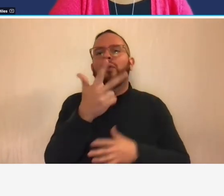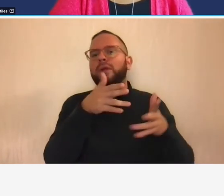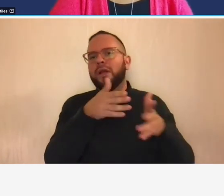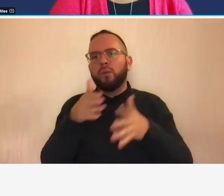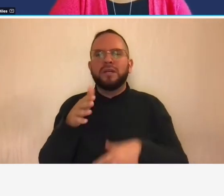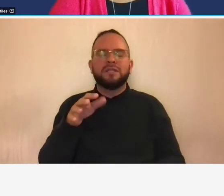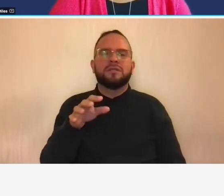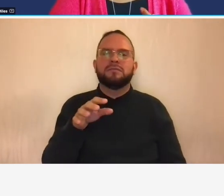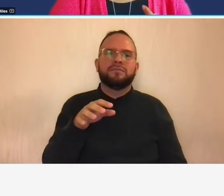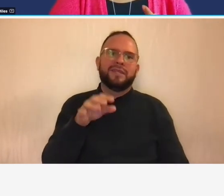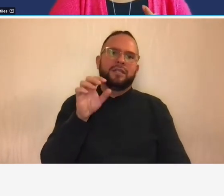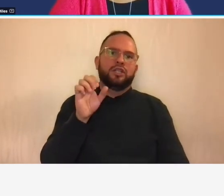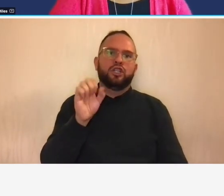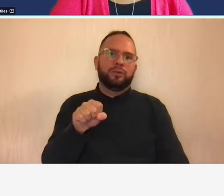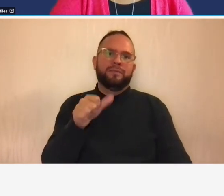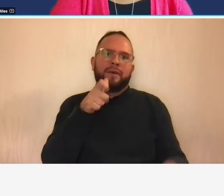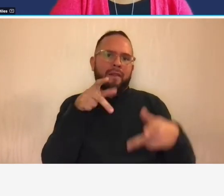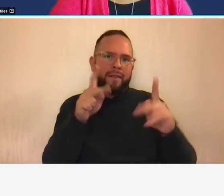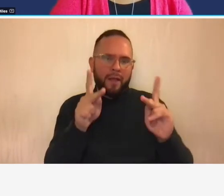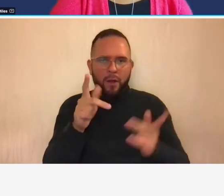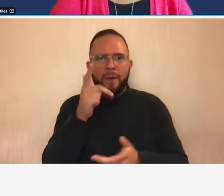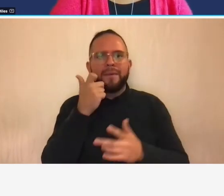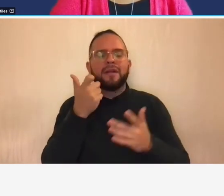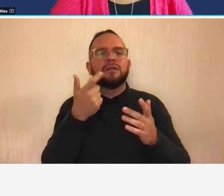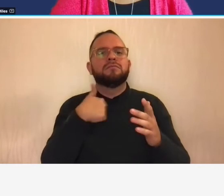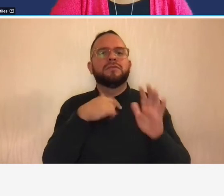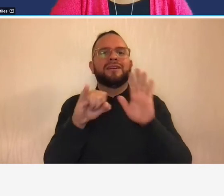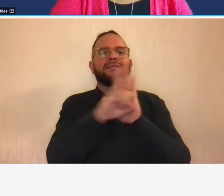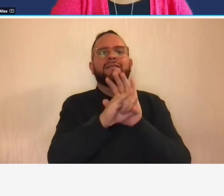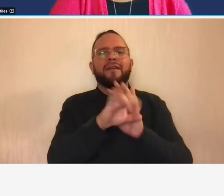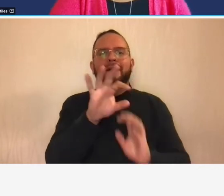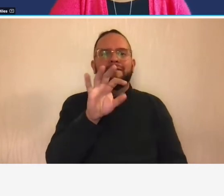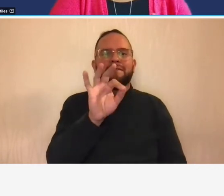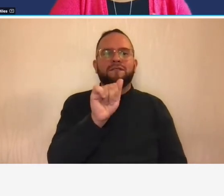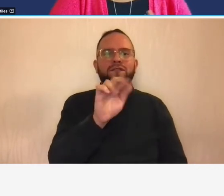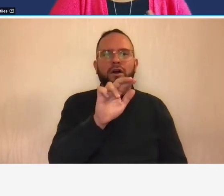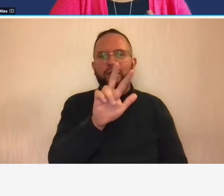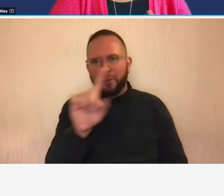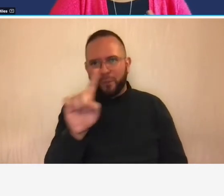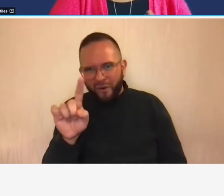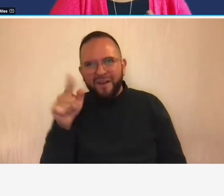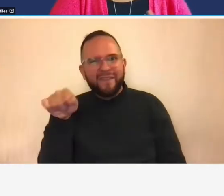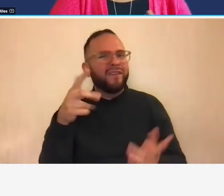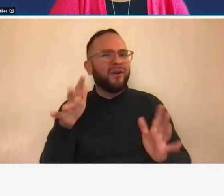disallowed so because it's identified in far 31 as an unallowable cost by statute or by a contracting